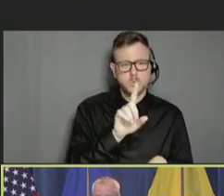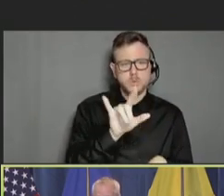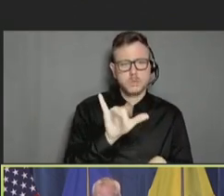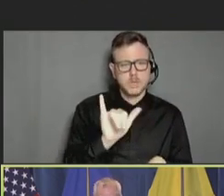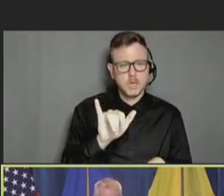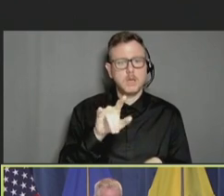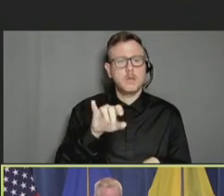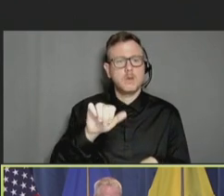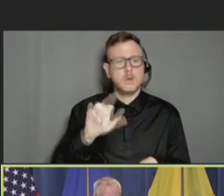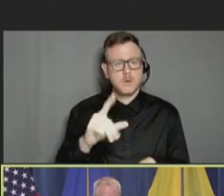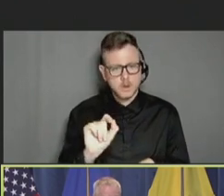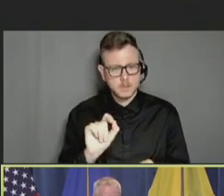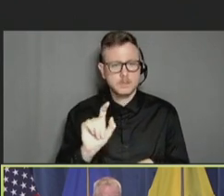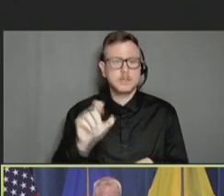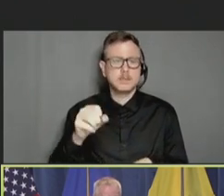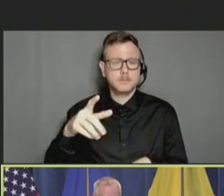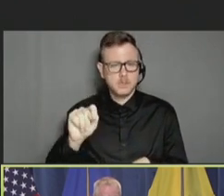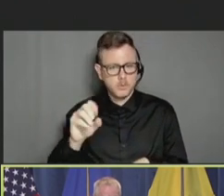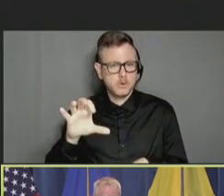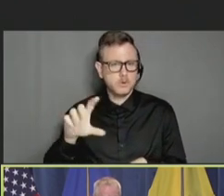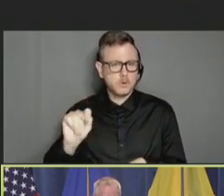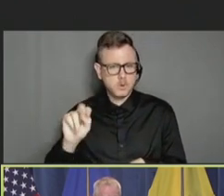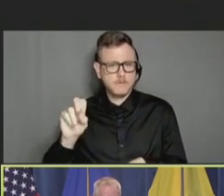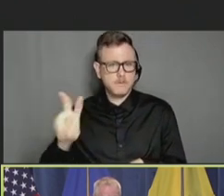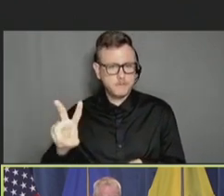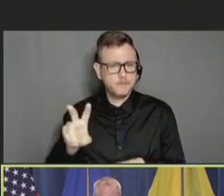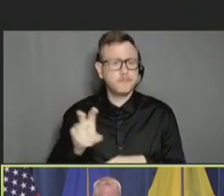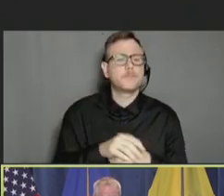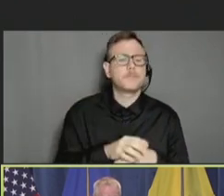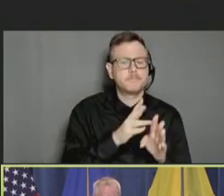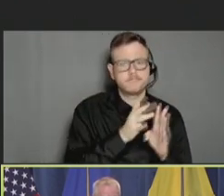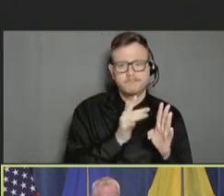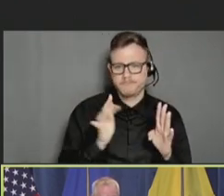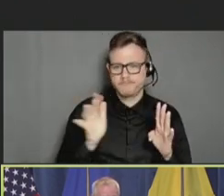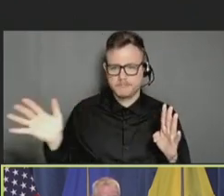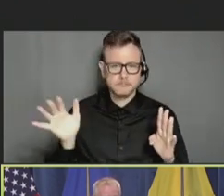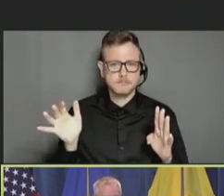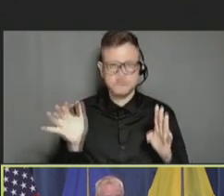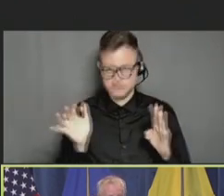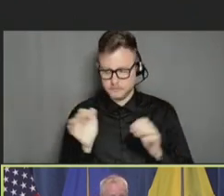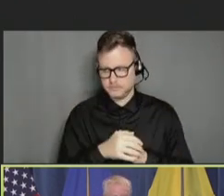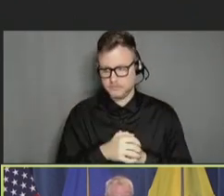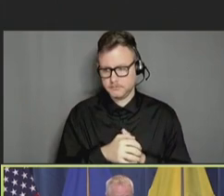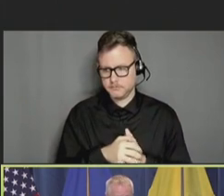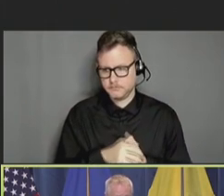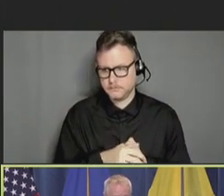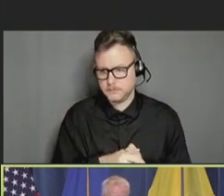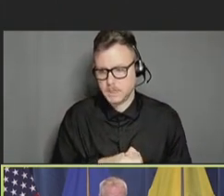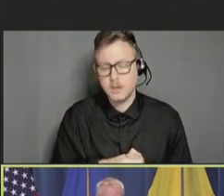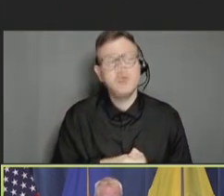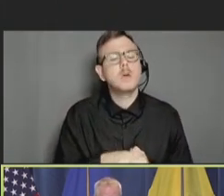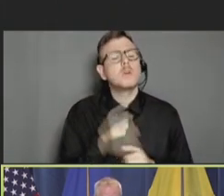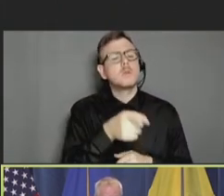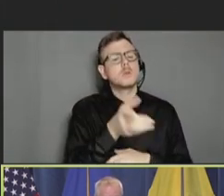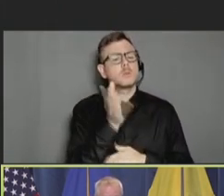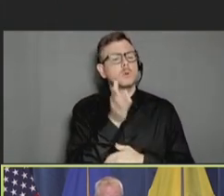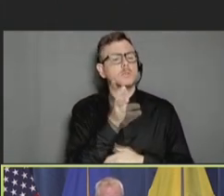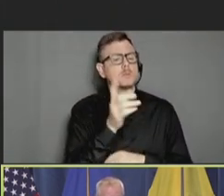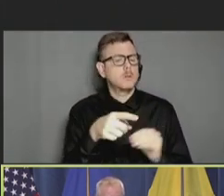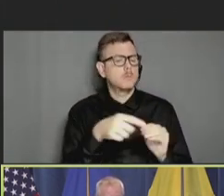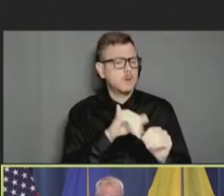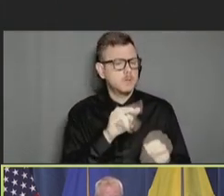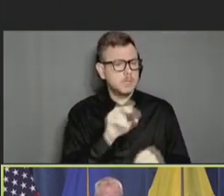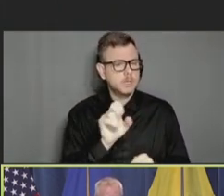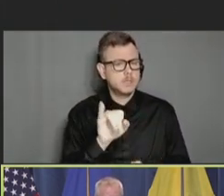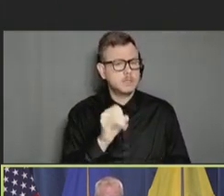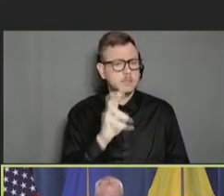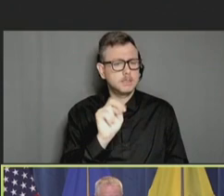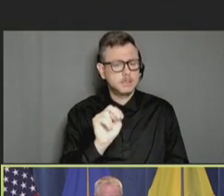The presentation around Janssen or the J&J COVID-19